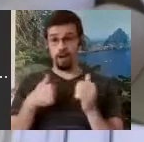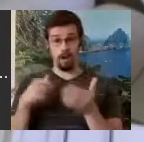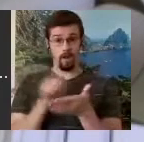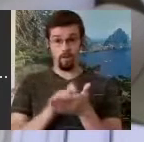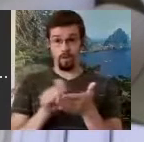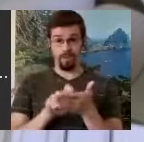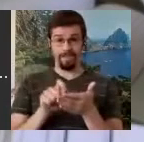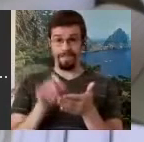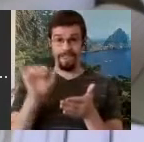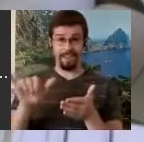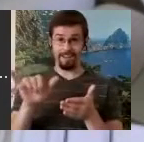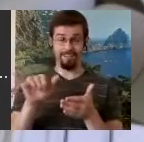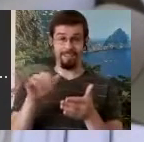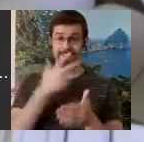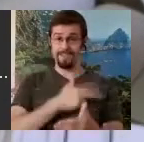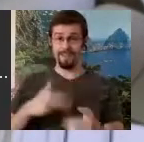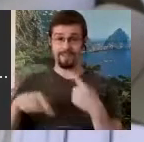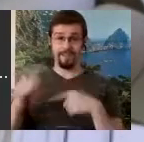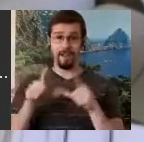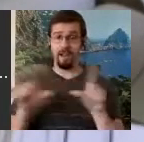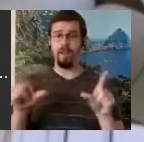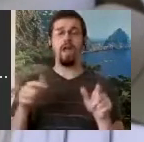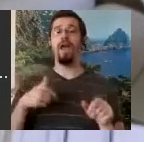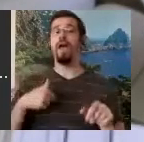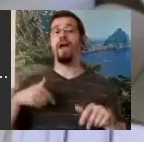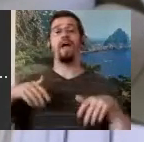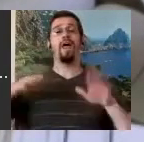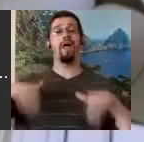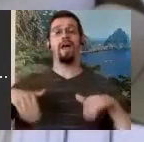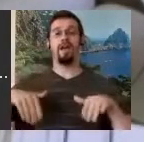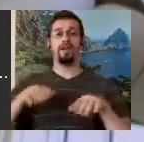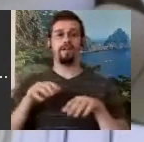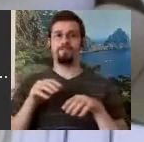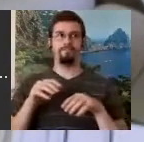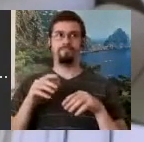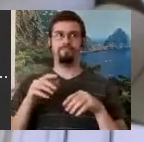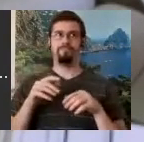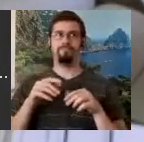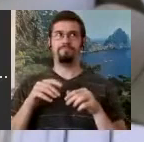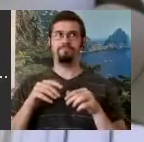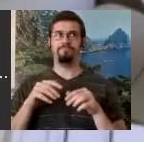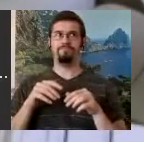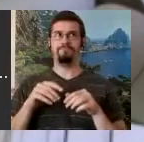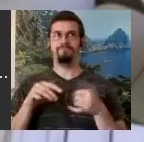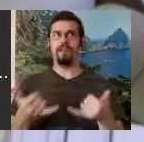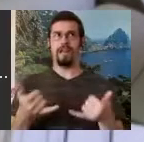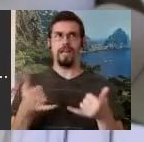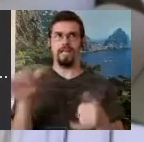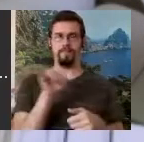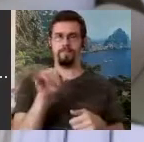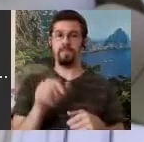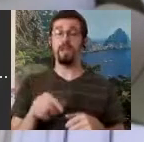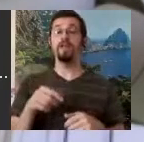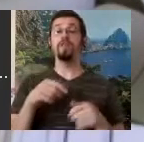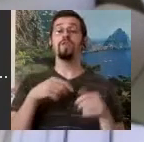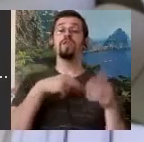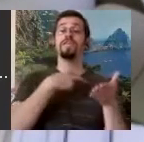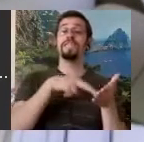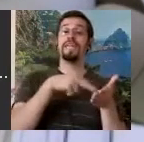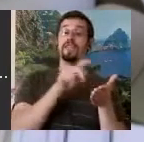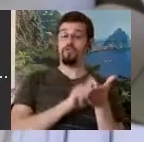I wasn't yet acclimated to what we would do today obviously, so I just took DanceWriting,